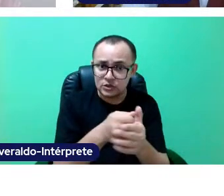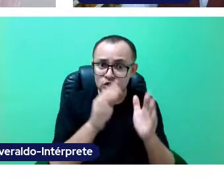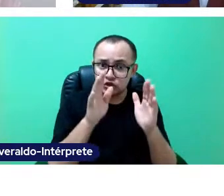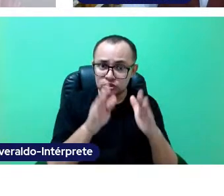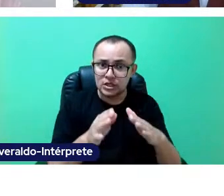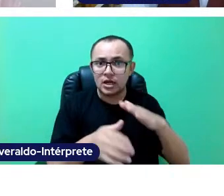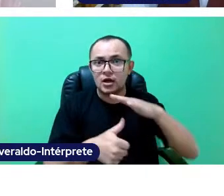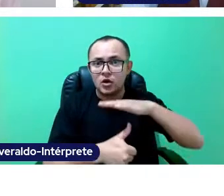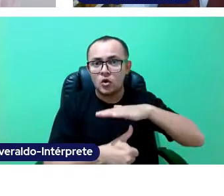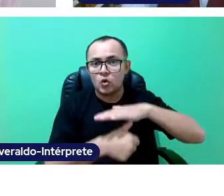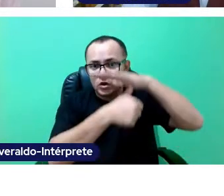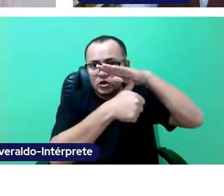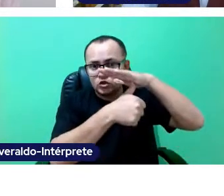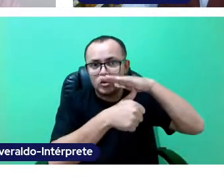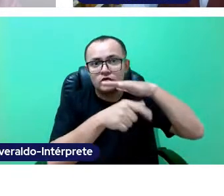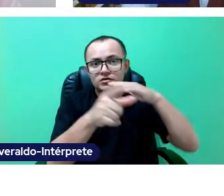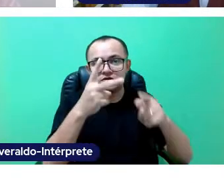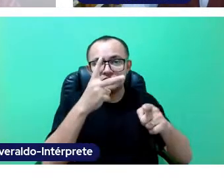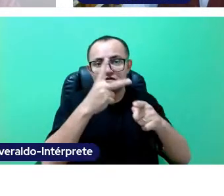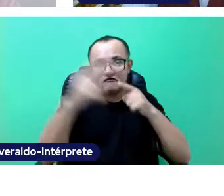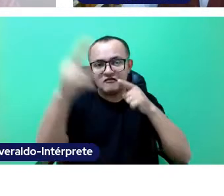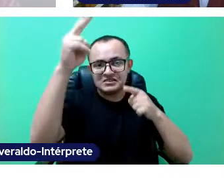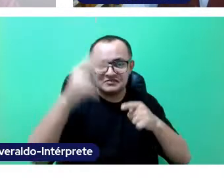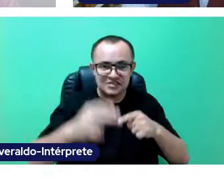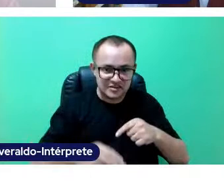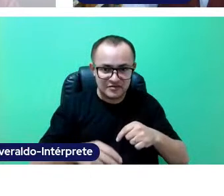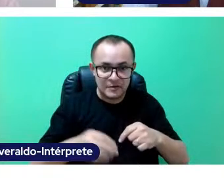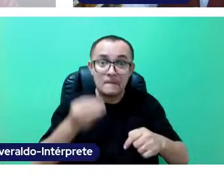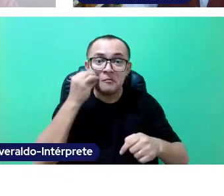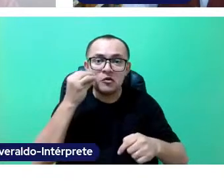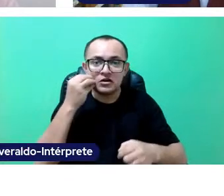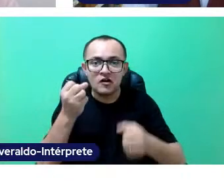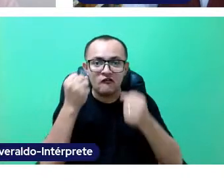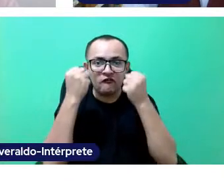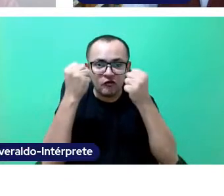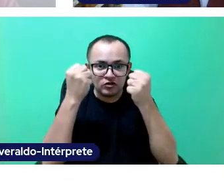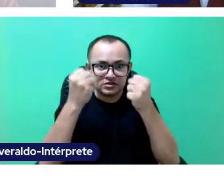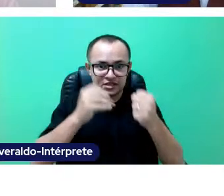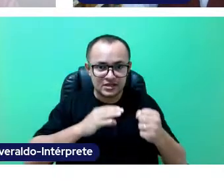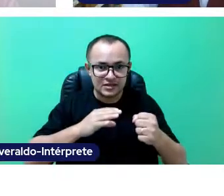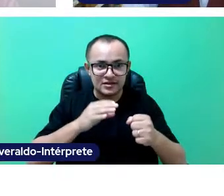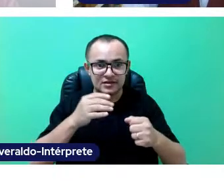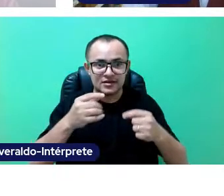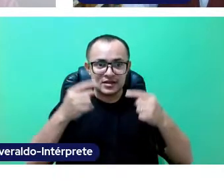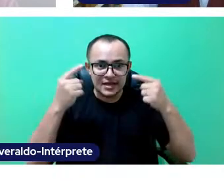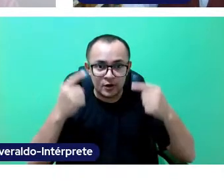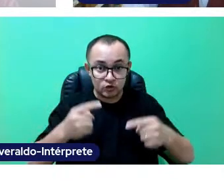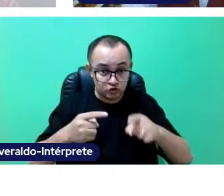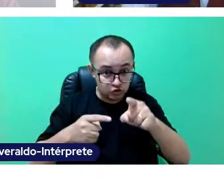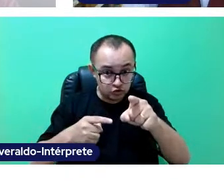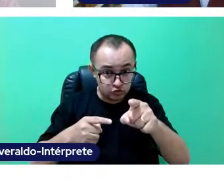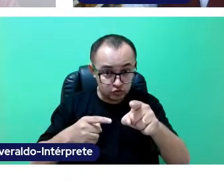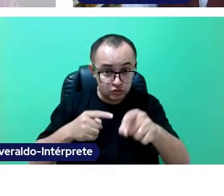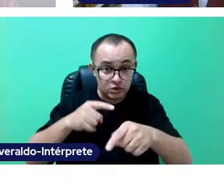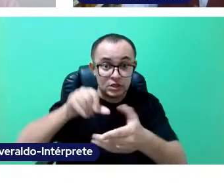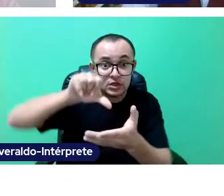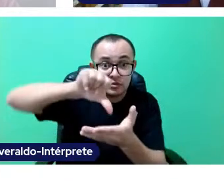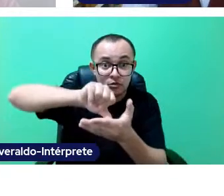in which you guys were victorious, what proves your strenght and fight capability. Only you guys conquered that in the whole of Brazil until now, when it comes to the "interventors" (a rhyme with the word "dean" in portuguese).